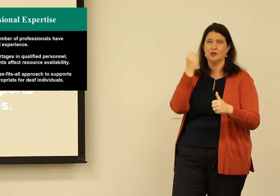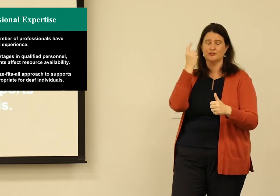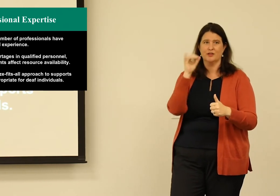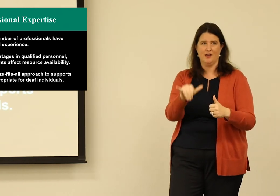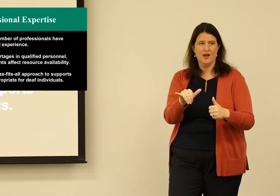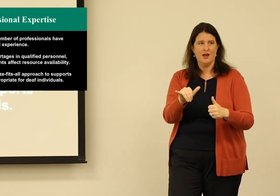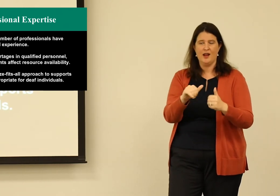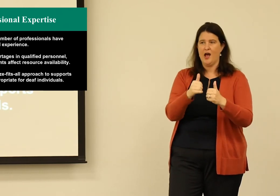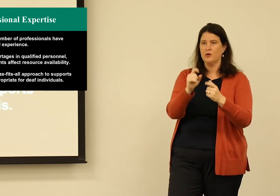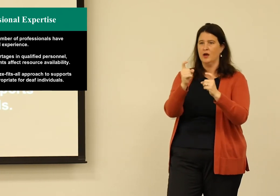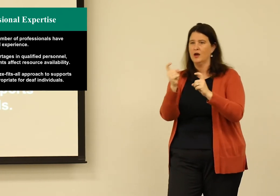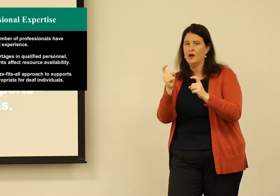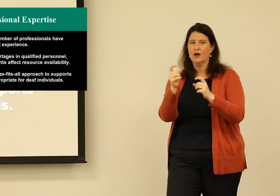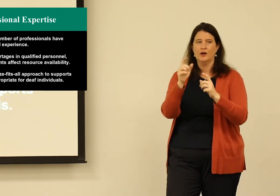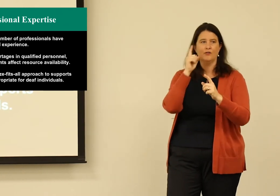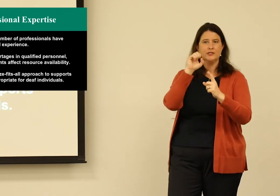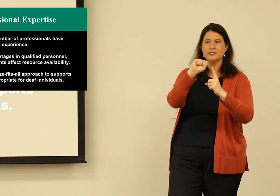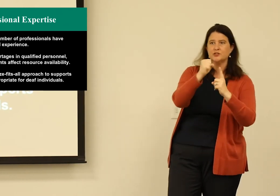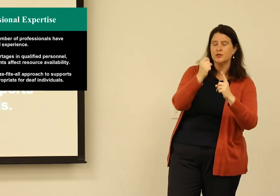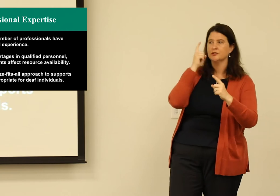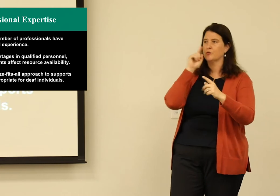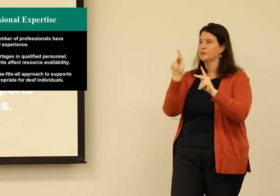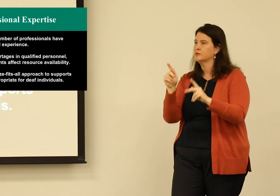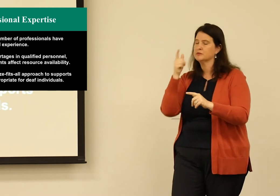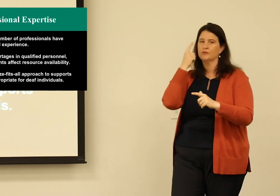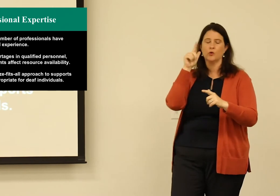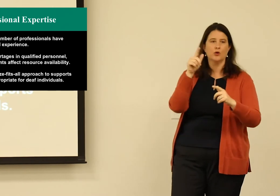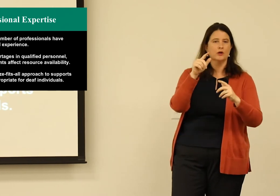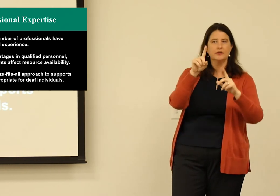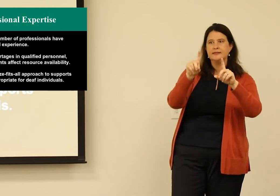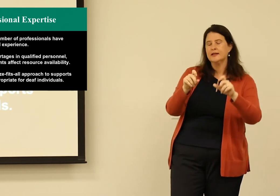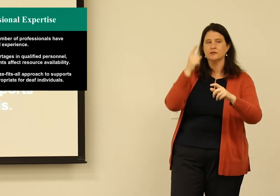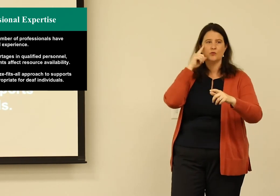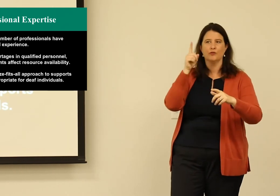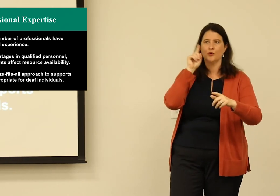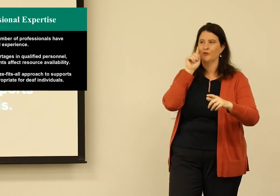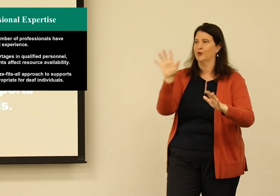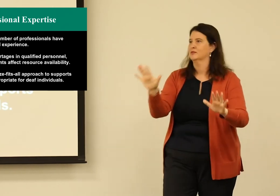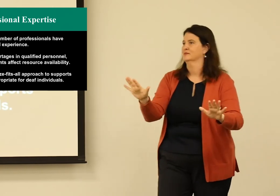It's dependent on the context. It's dependent on the person. So the individual working with the student needs to understand that.